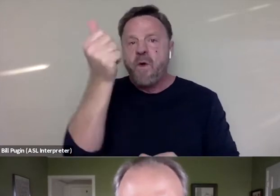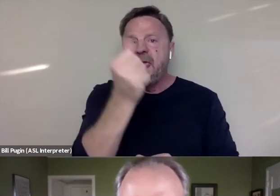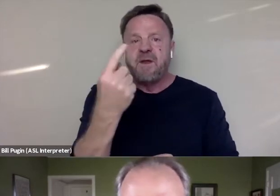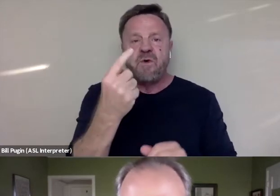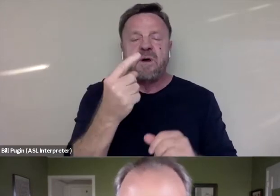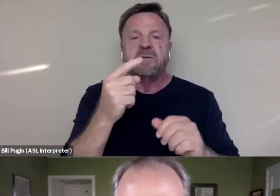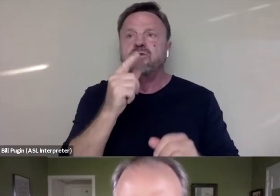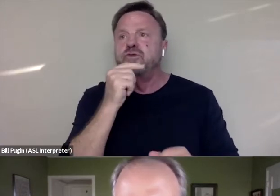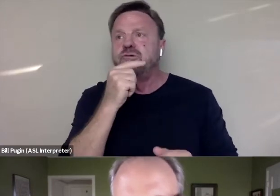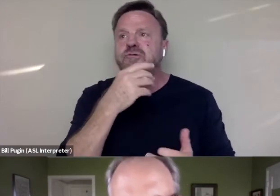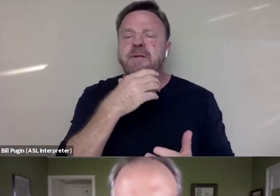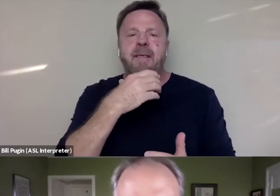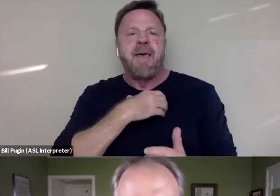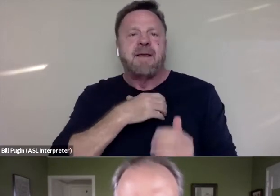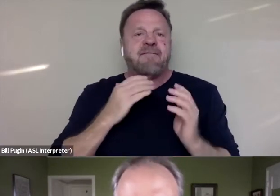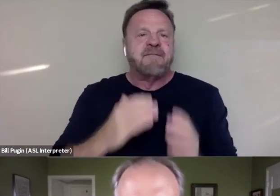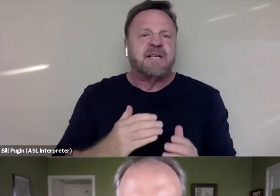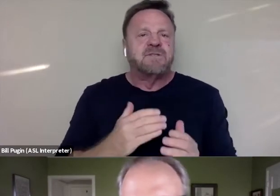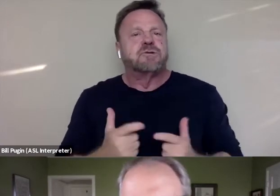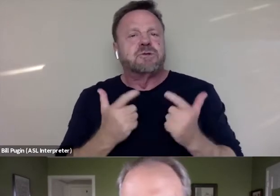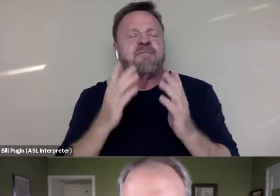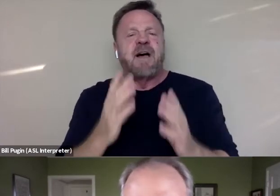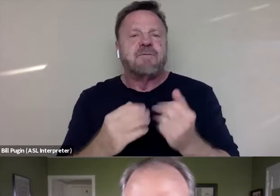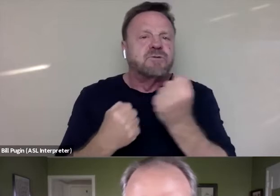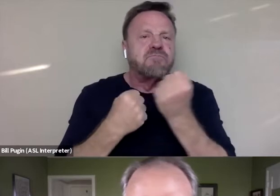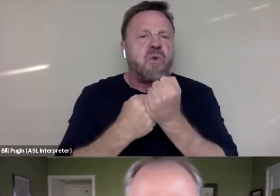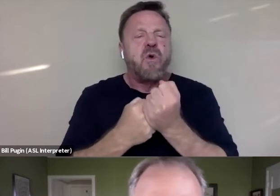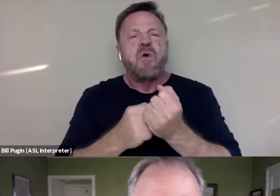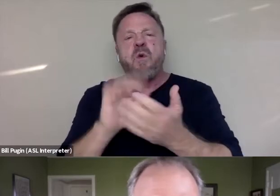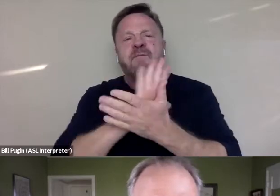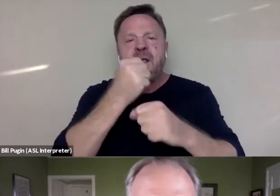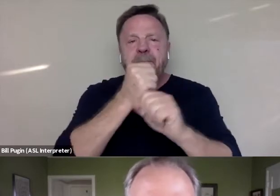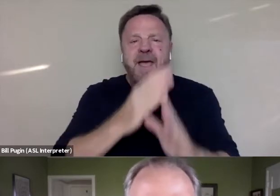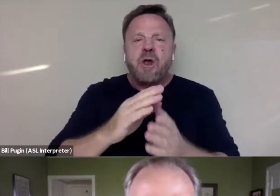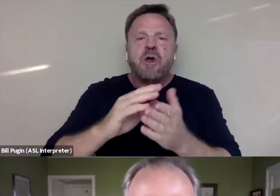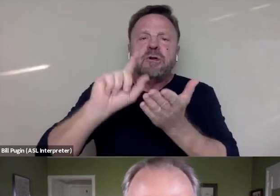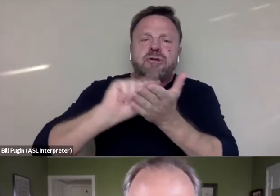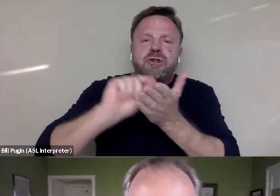or survivor support, or filmmaker, or a journalist, self-care is really, really important.